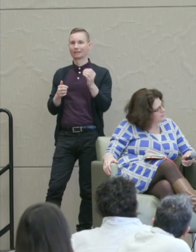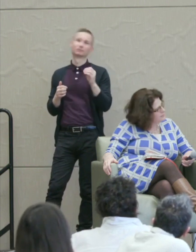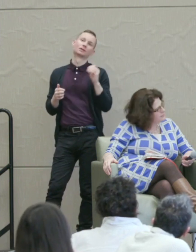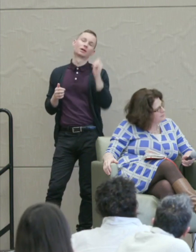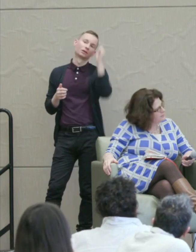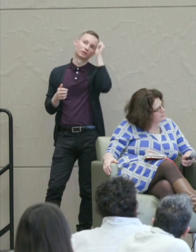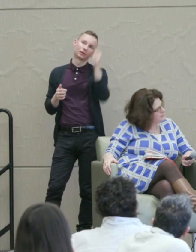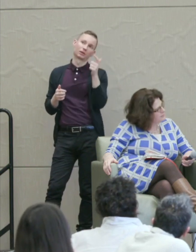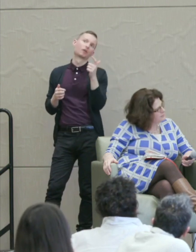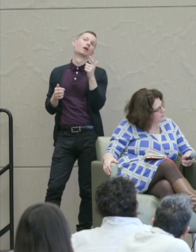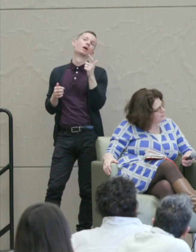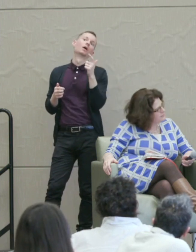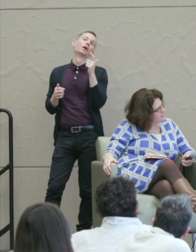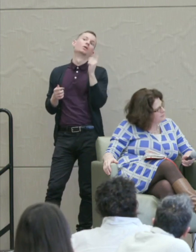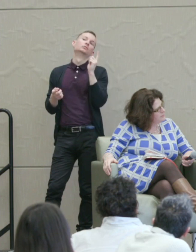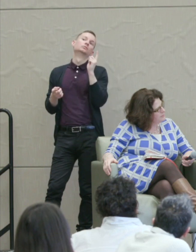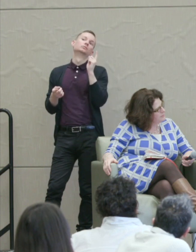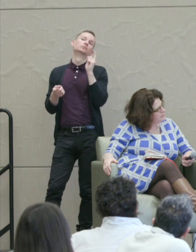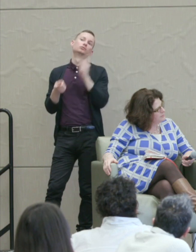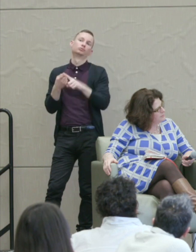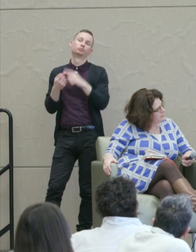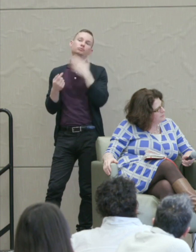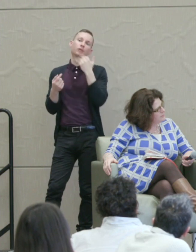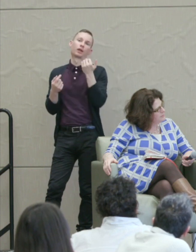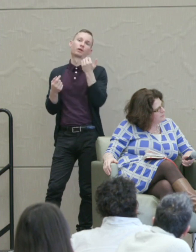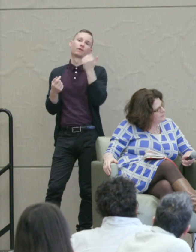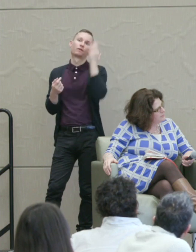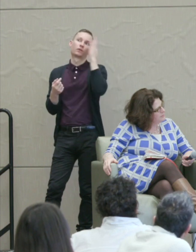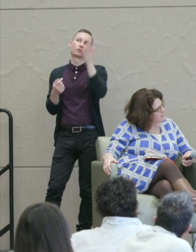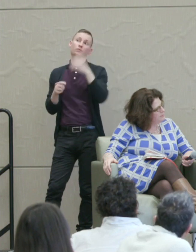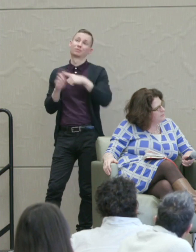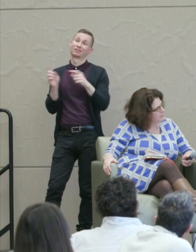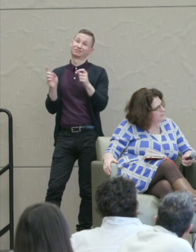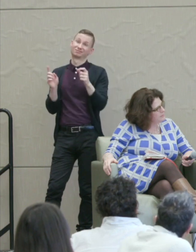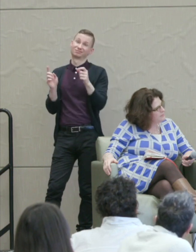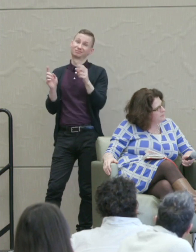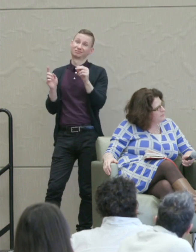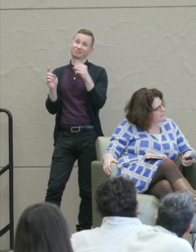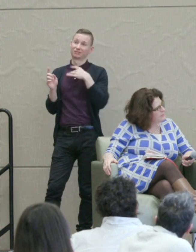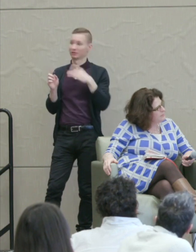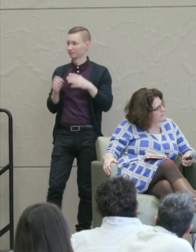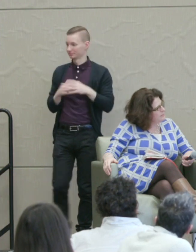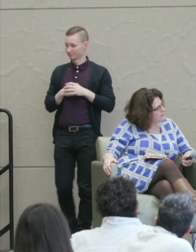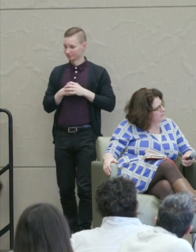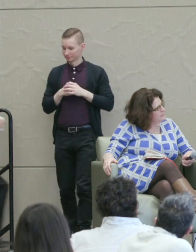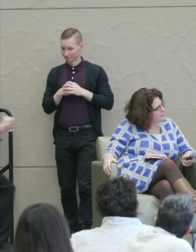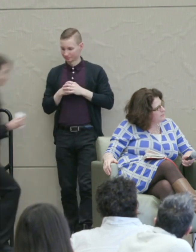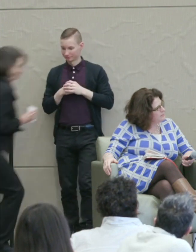better future even though he certainly didn't like everything they did on that question.